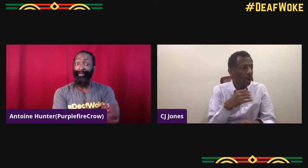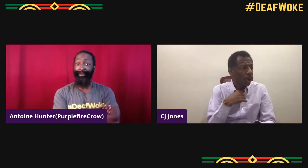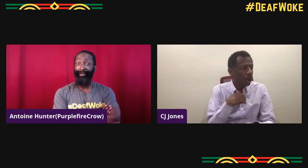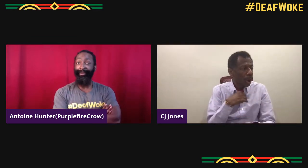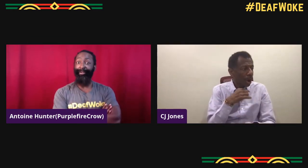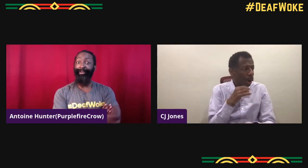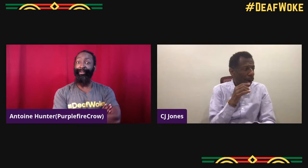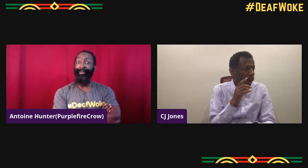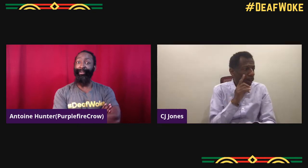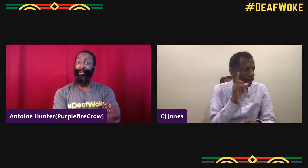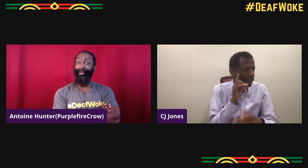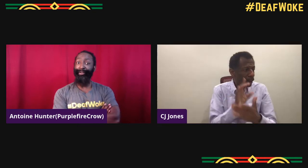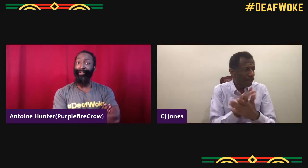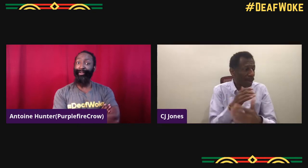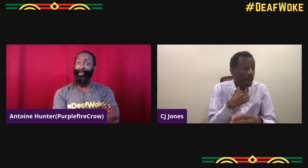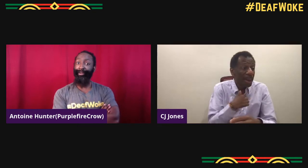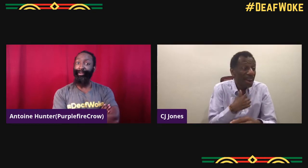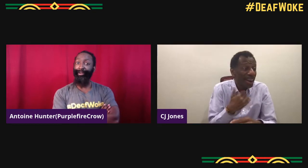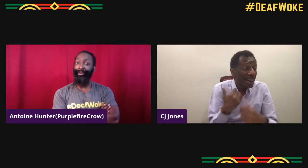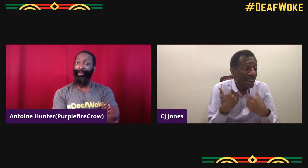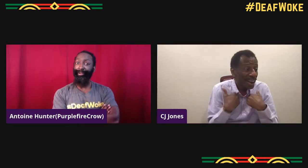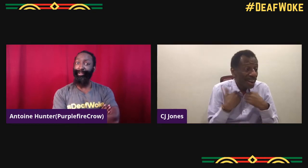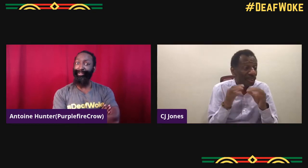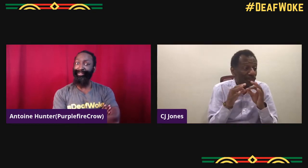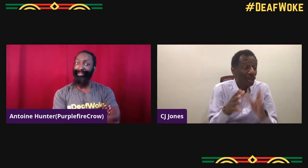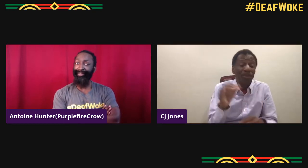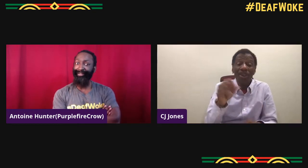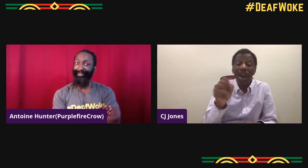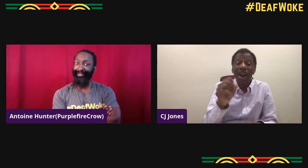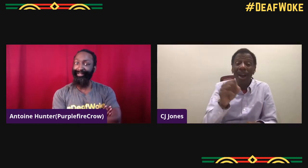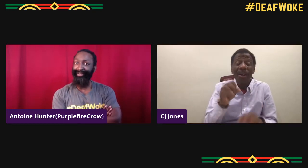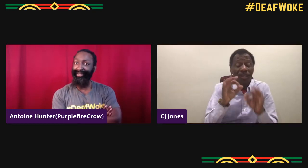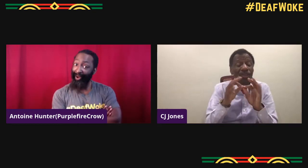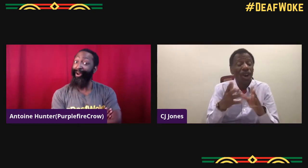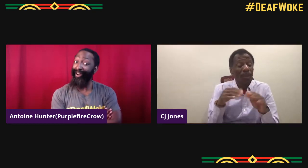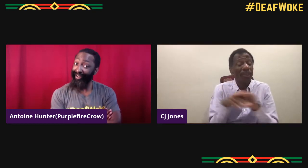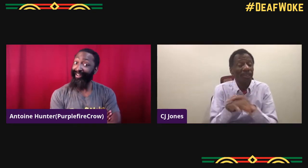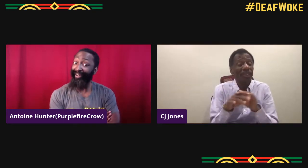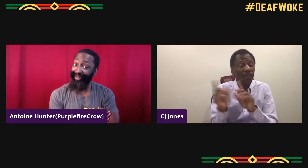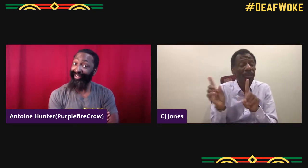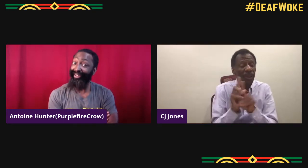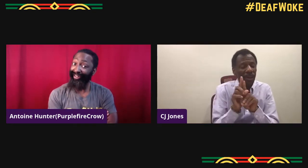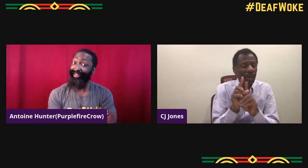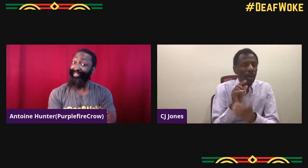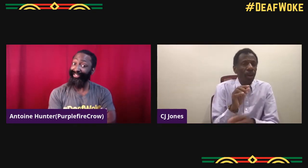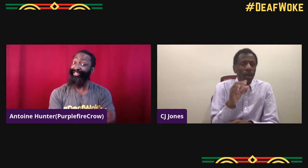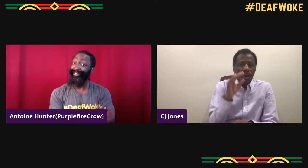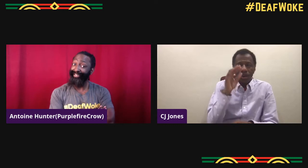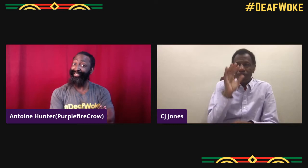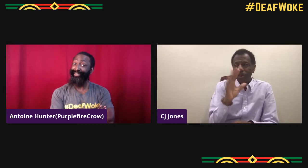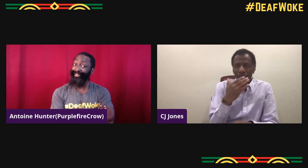During "Sesame Street," I had an interpreter, but if I recall right, during "Different Worlds", yeah,